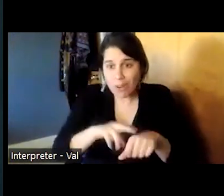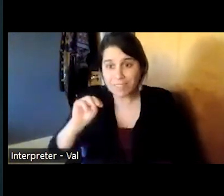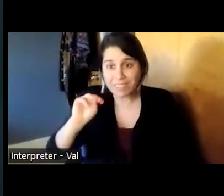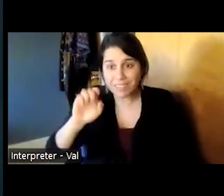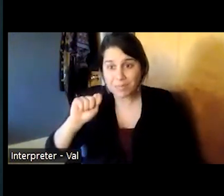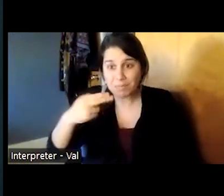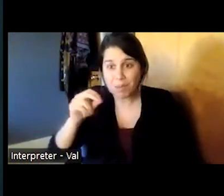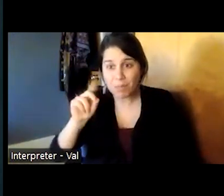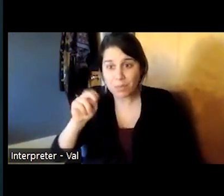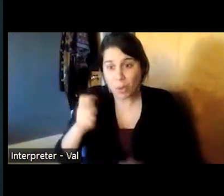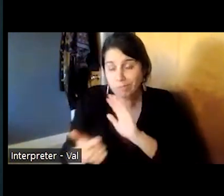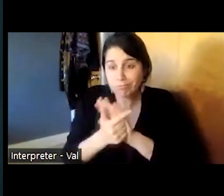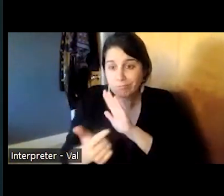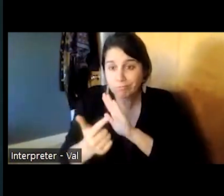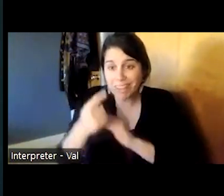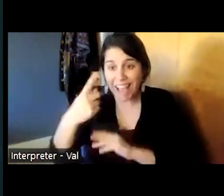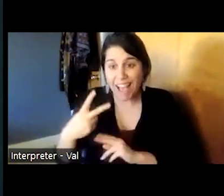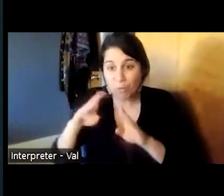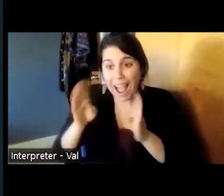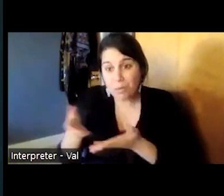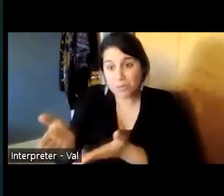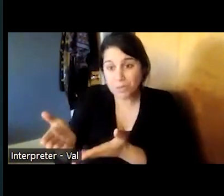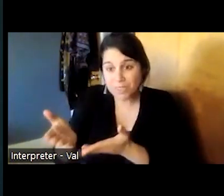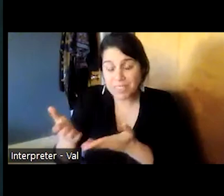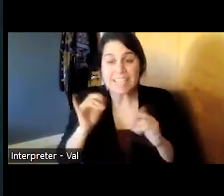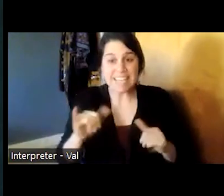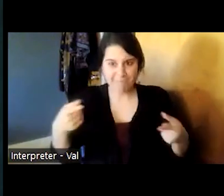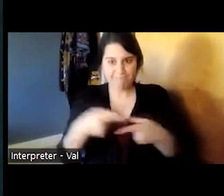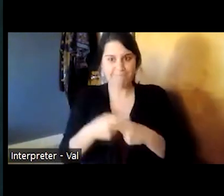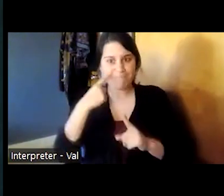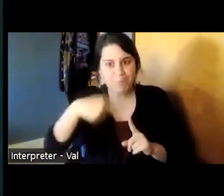allowed in these halfway houses and it's very important for people to continue taking their